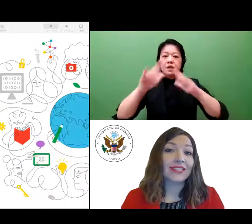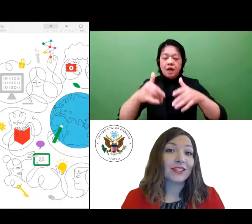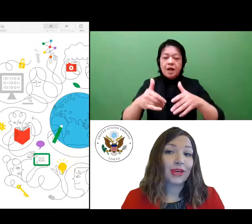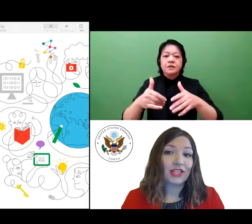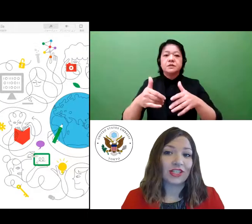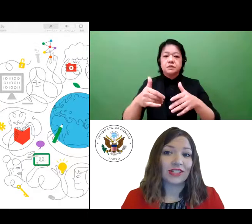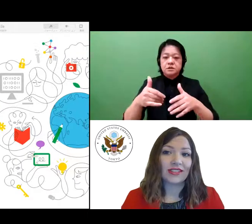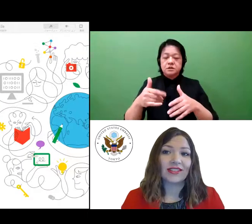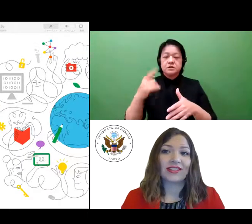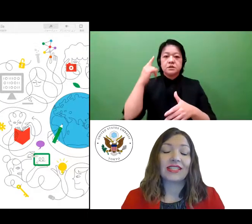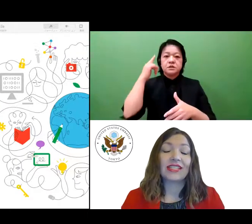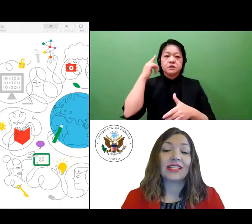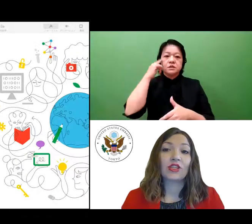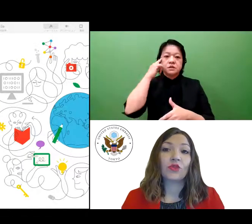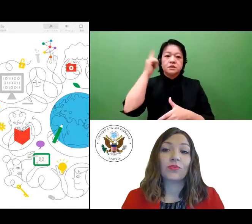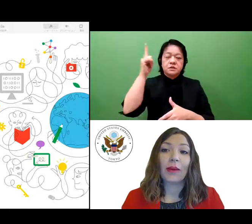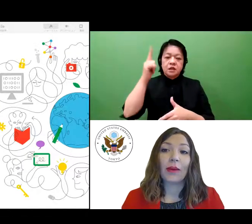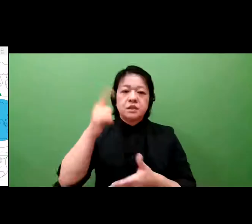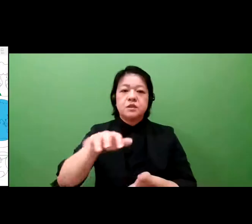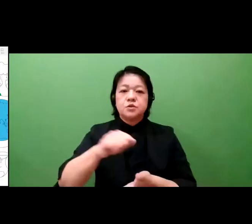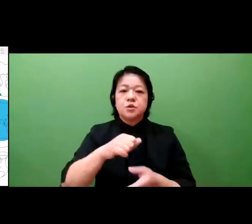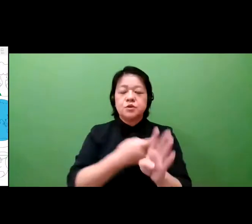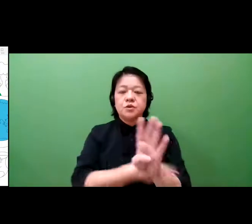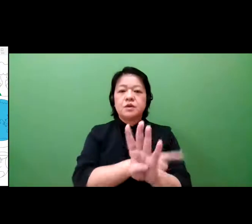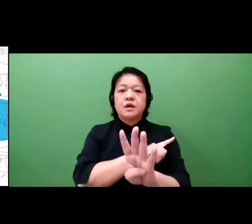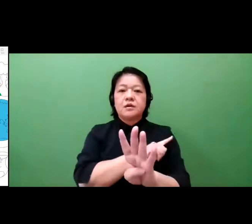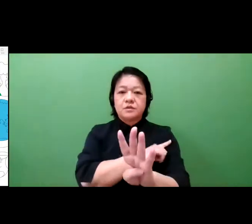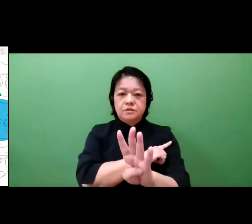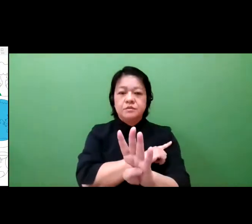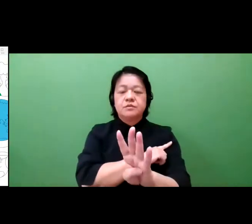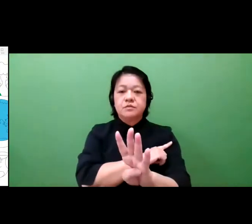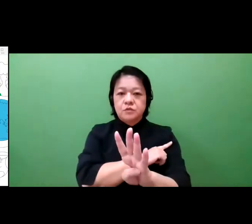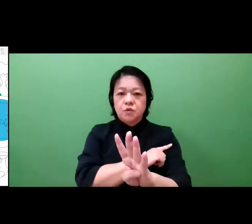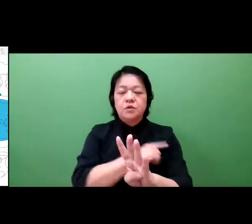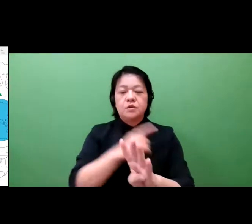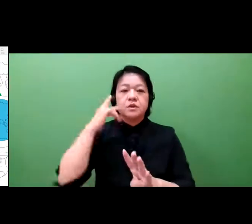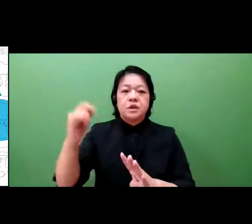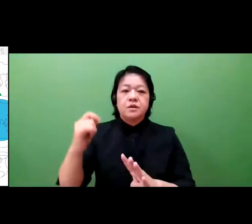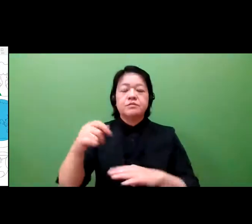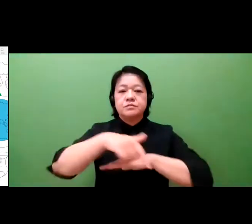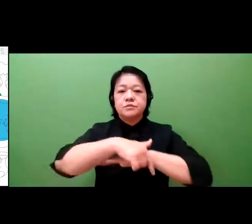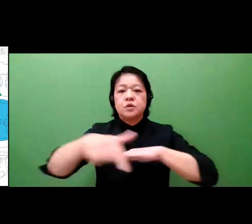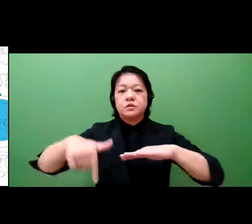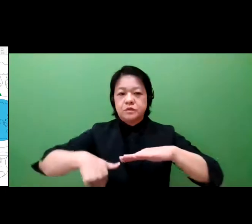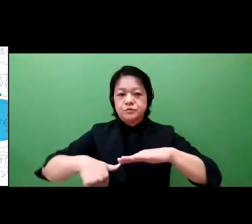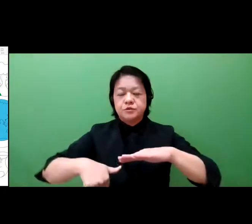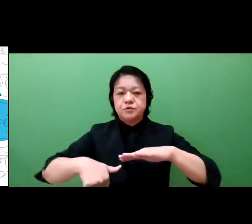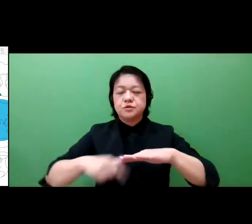to patient, intellectual properties role in innovative health care"